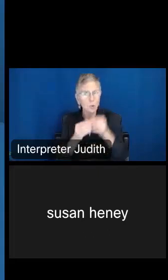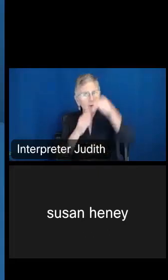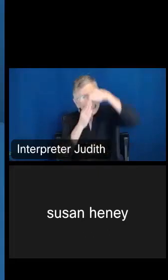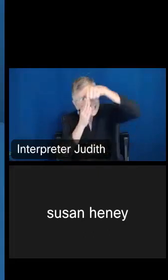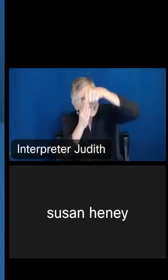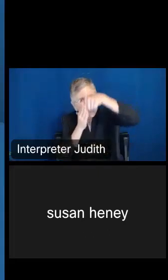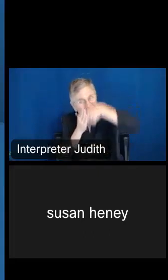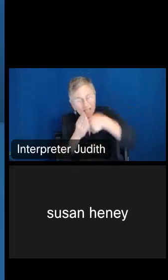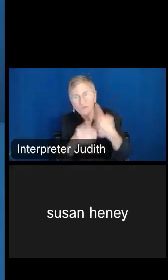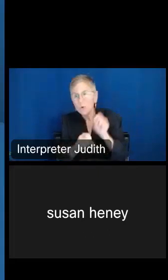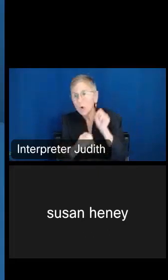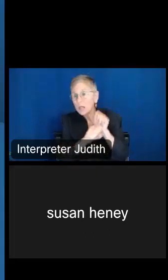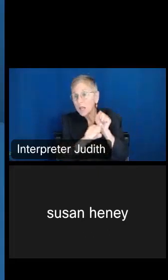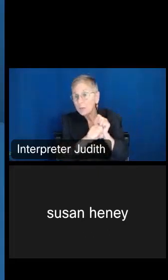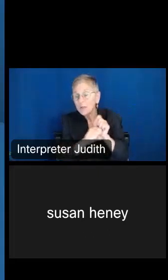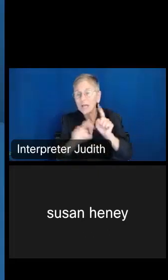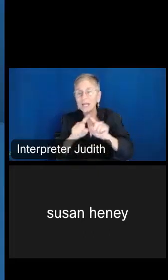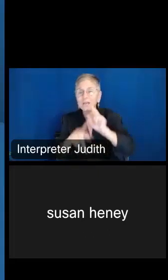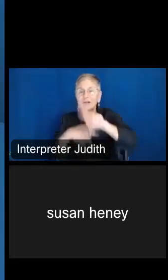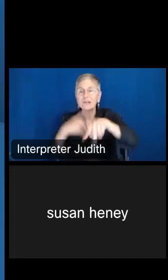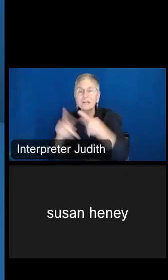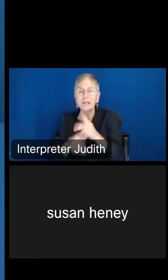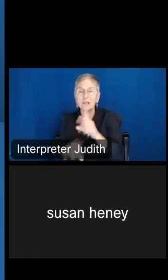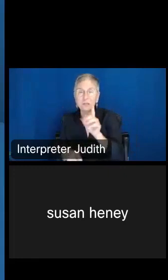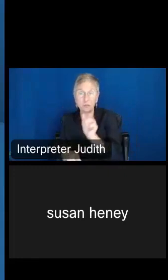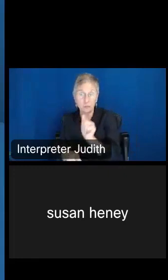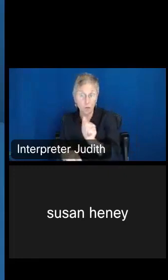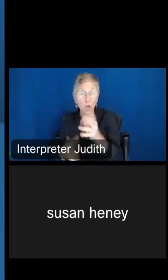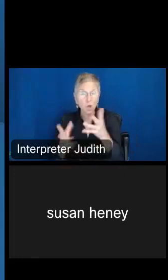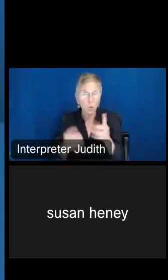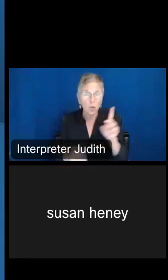as well as different types of disability. So if you're wanting data specifically, for